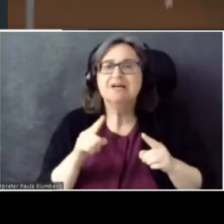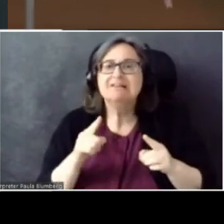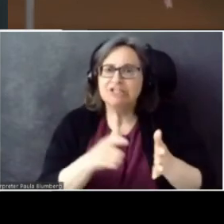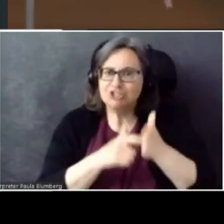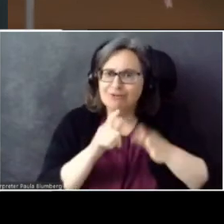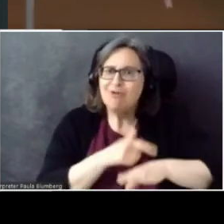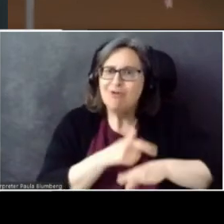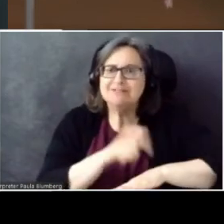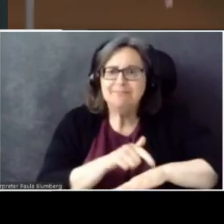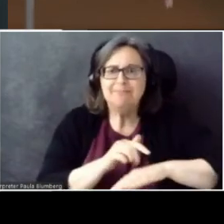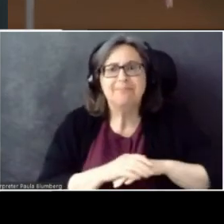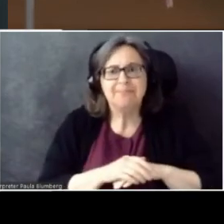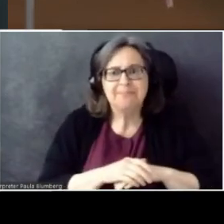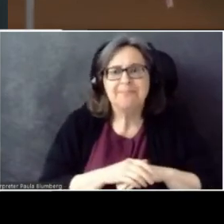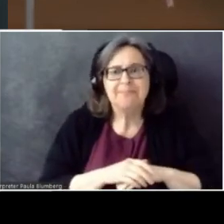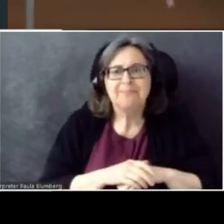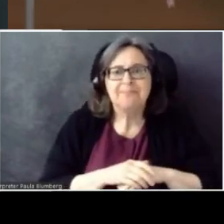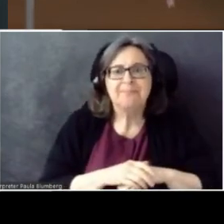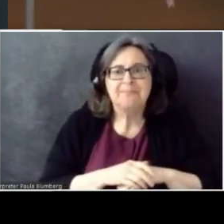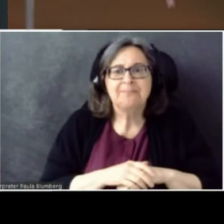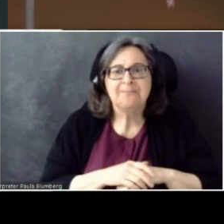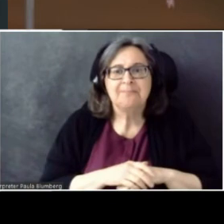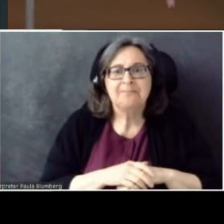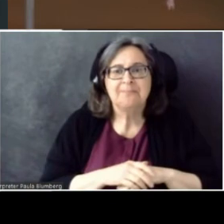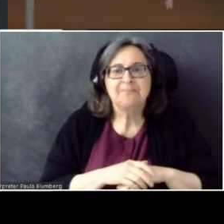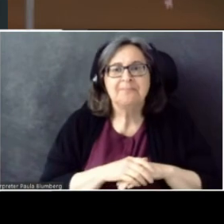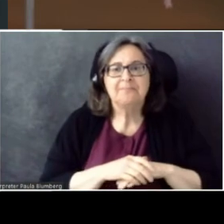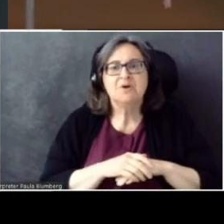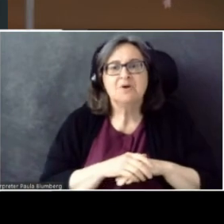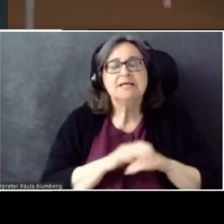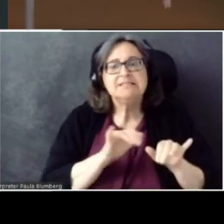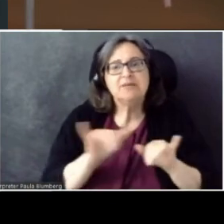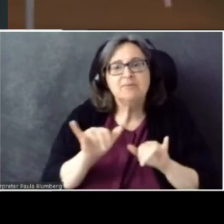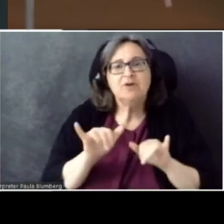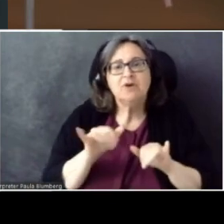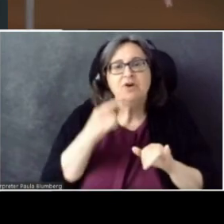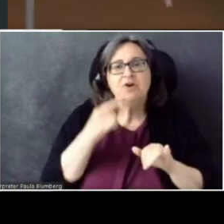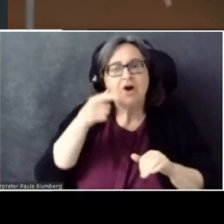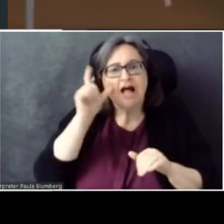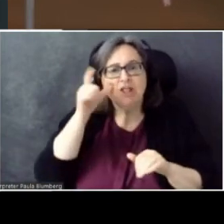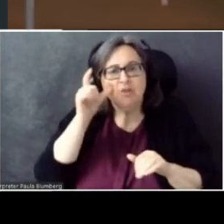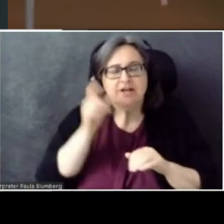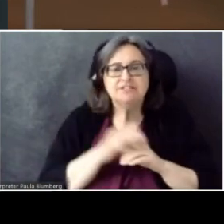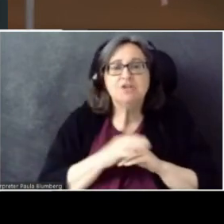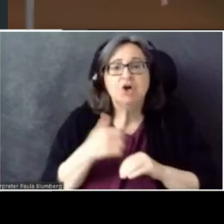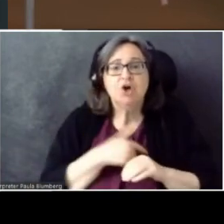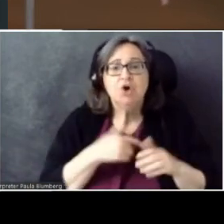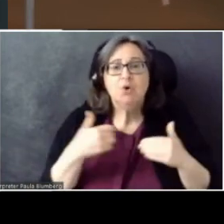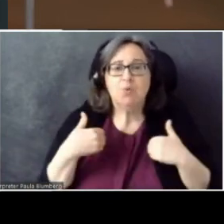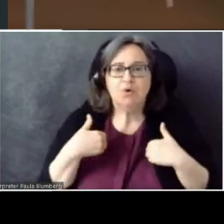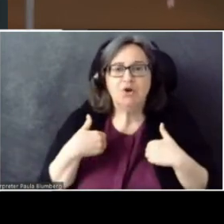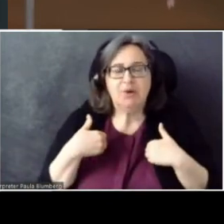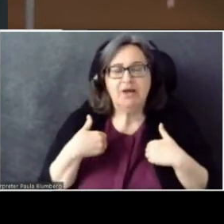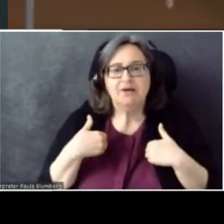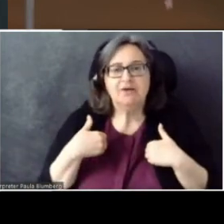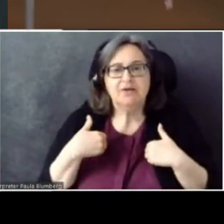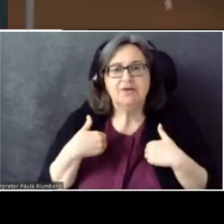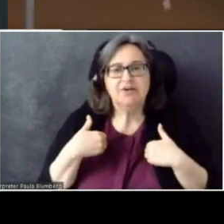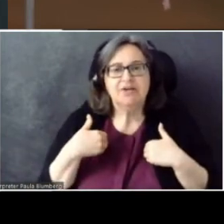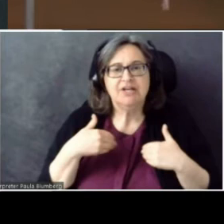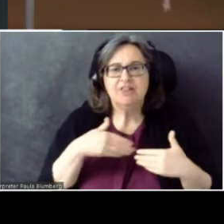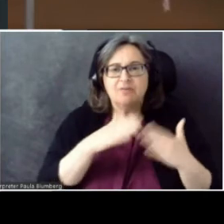Similarly, for HoloLens, we had this paradigm, this gaze-gesture-voice paradigm.